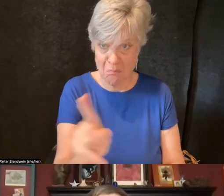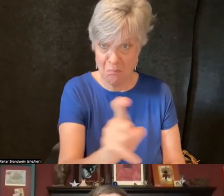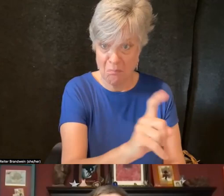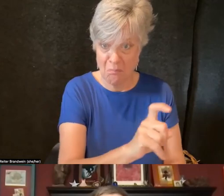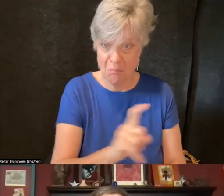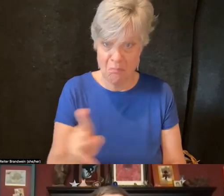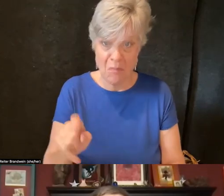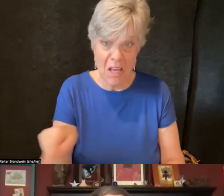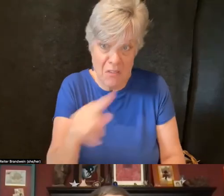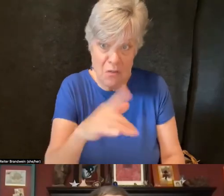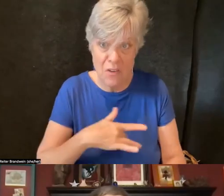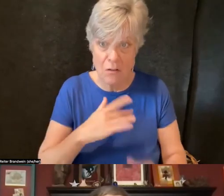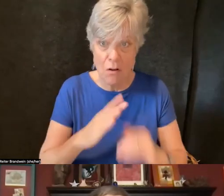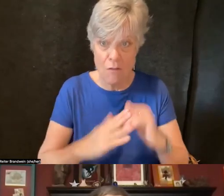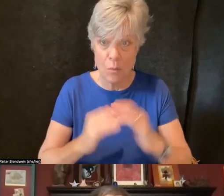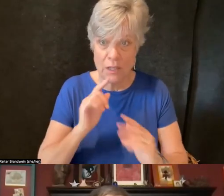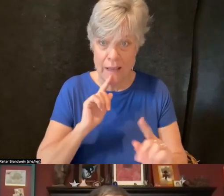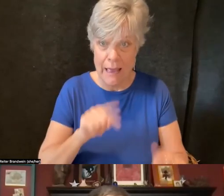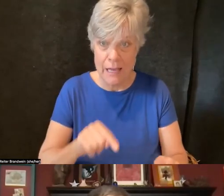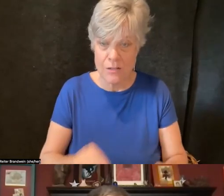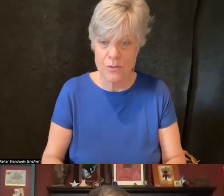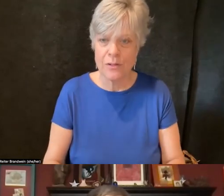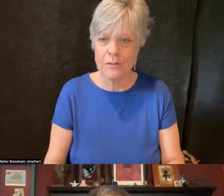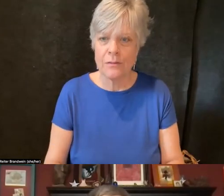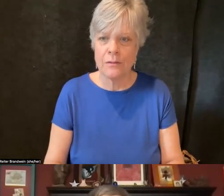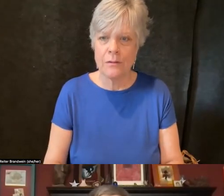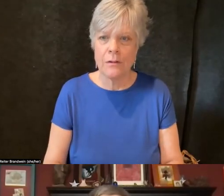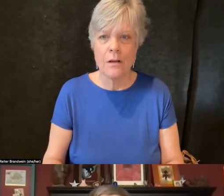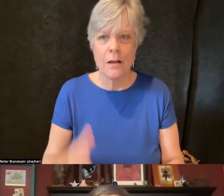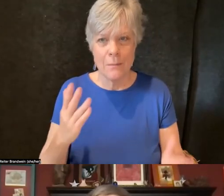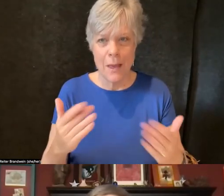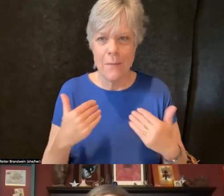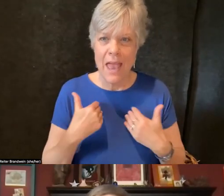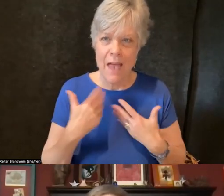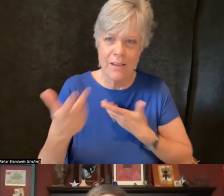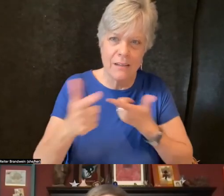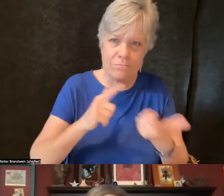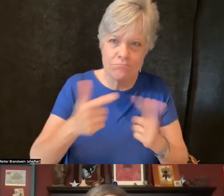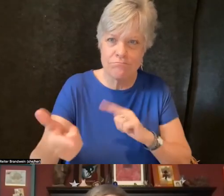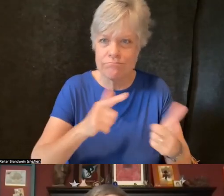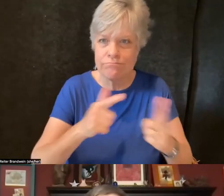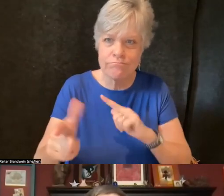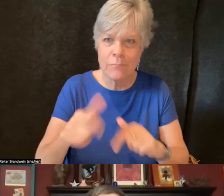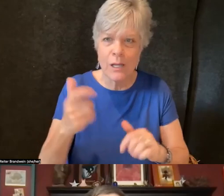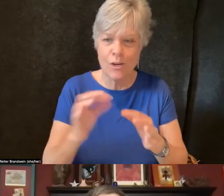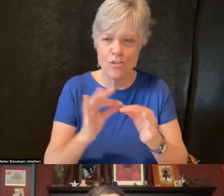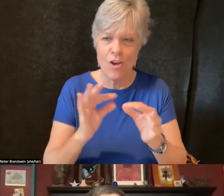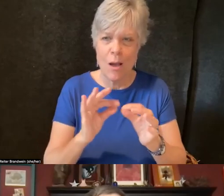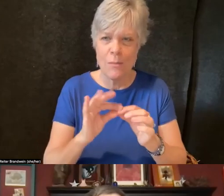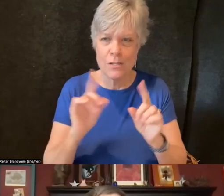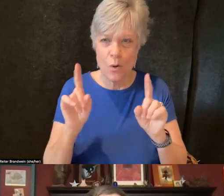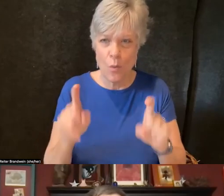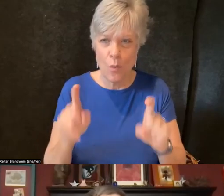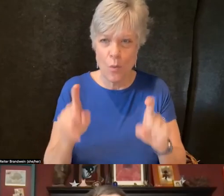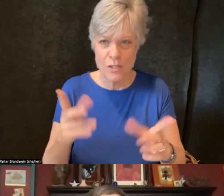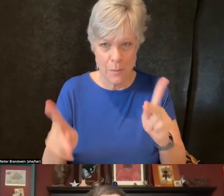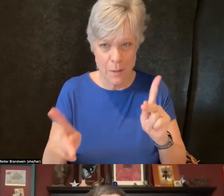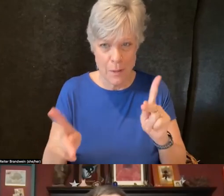and then we can maybe have an exchange with any other comments or questions people might have. Is that okay?